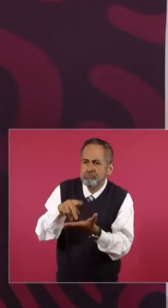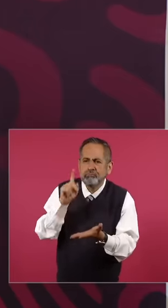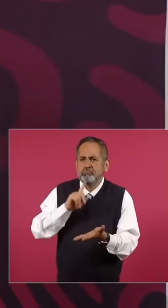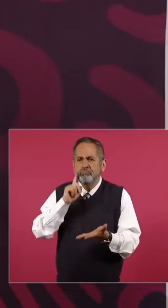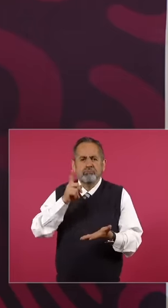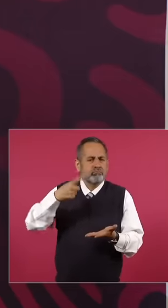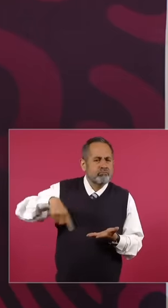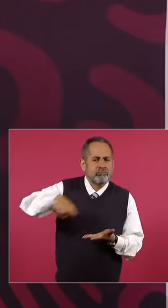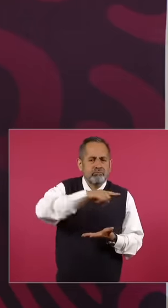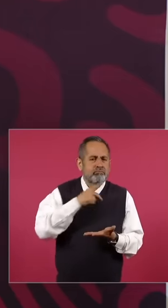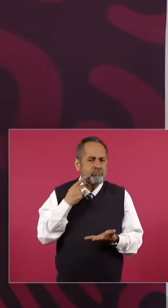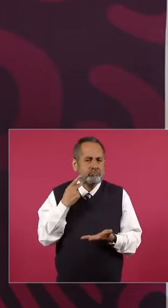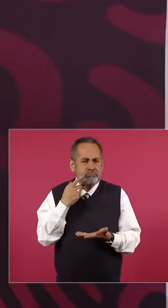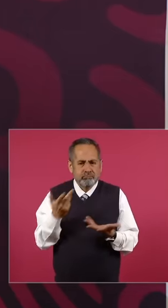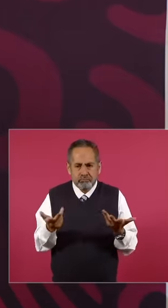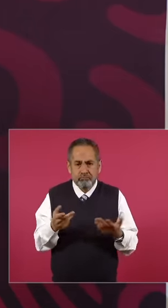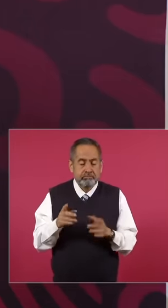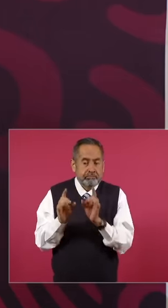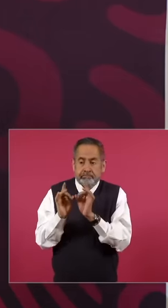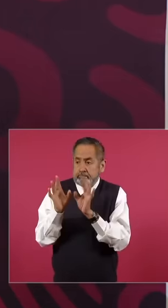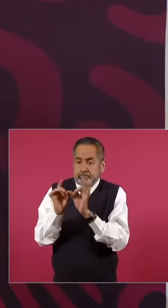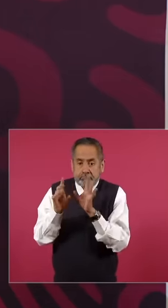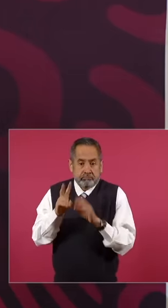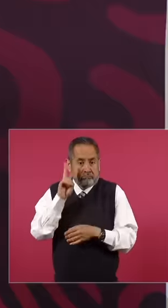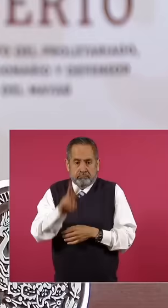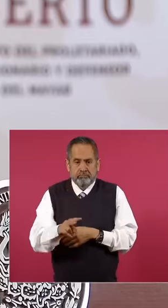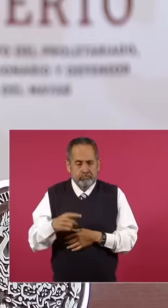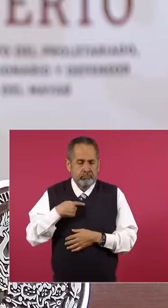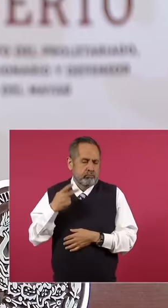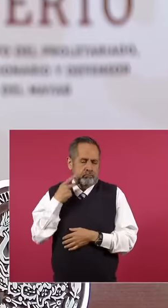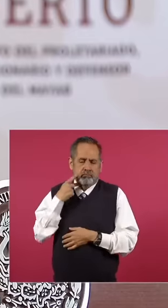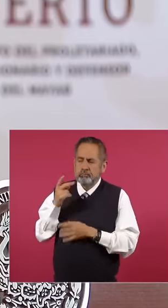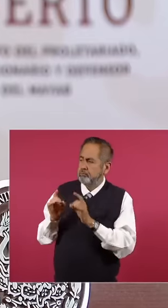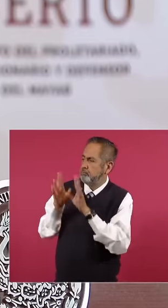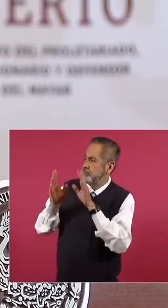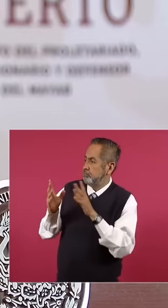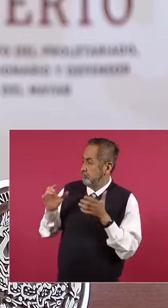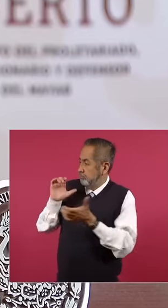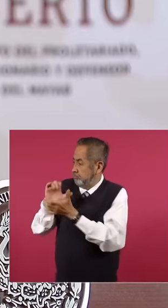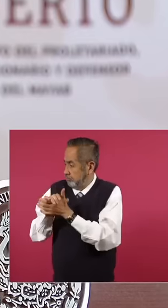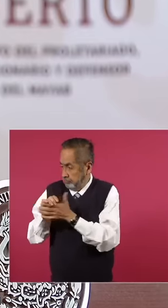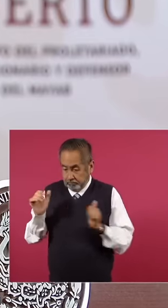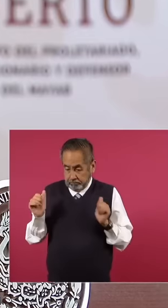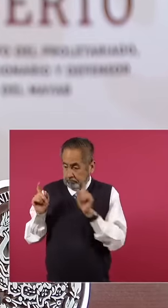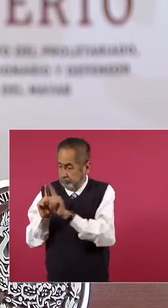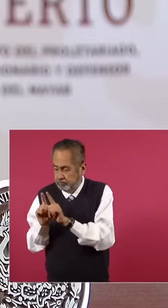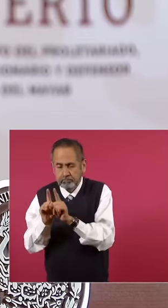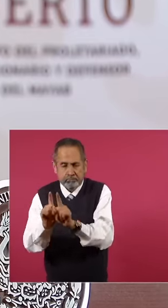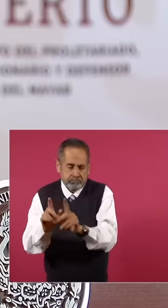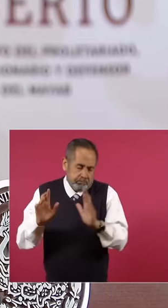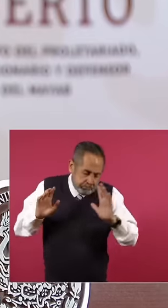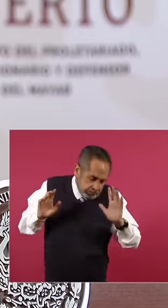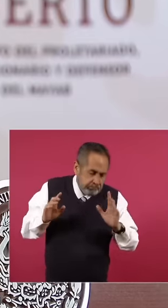this case. accidental so I consider myself an accident in politics and third leaving behind stale ideas